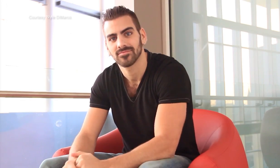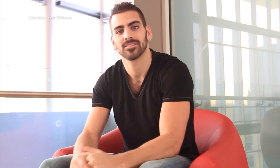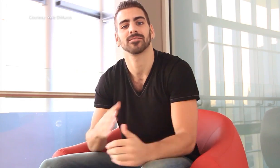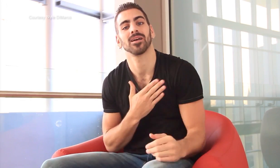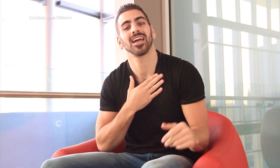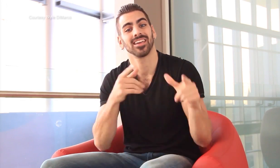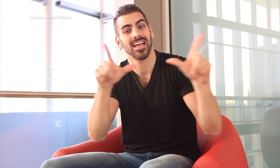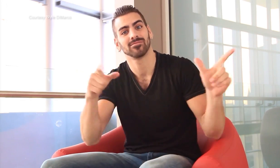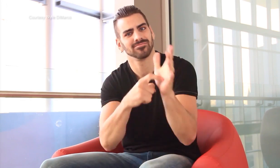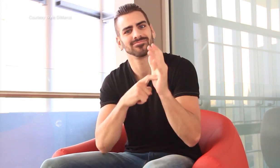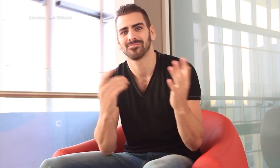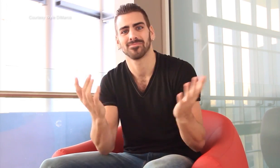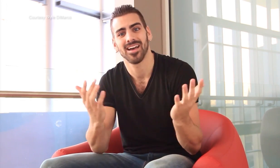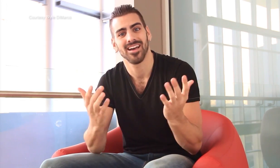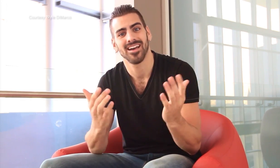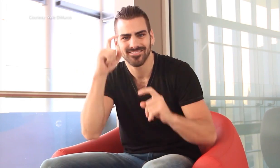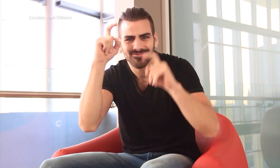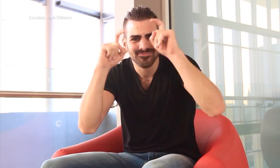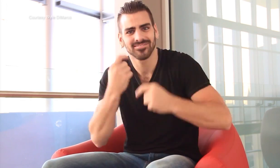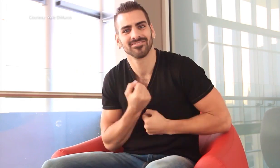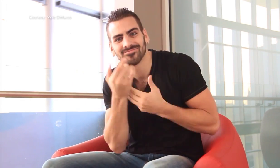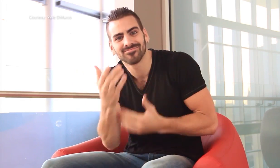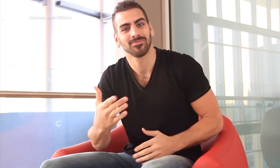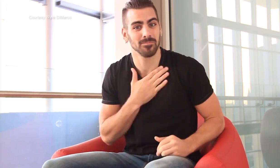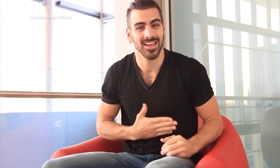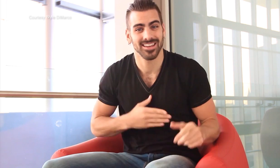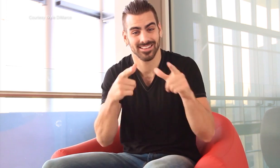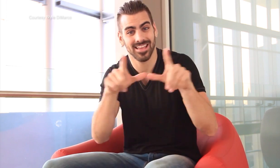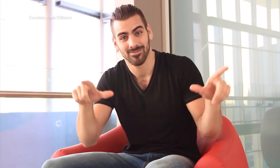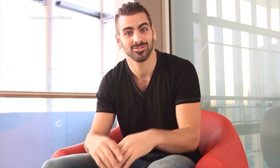Nyle: “As you can see, my language requires facial expression and body language.